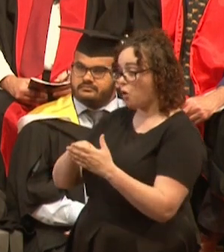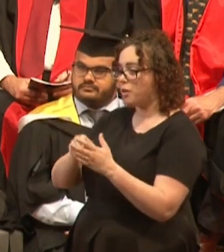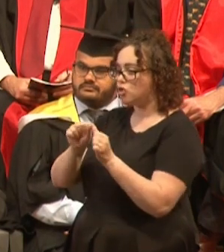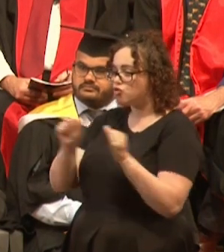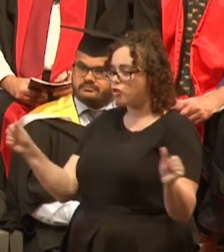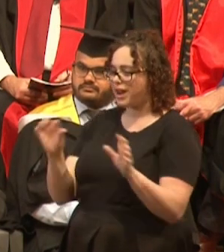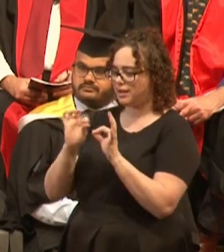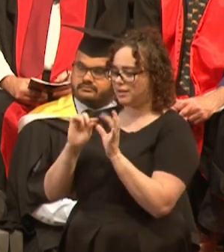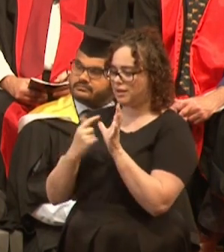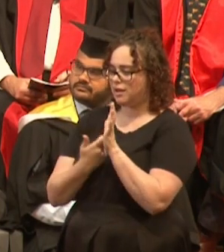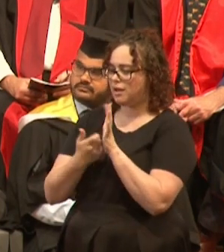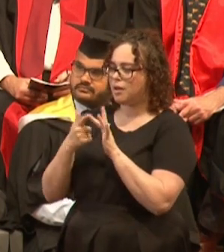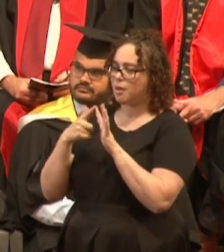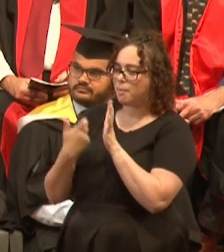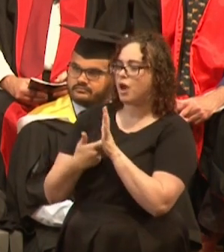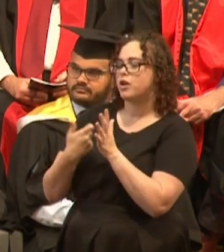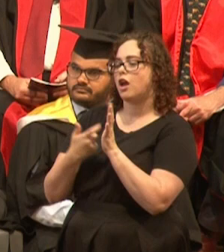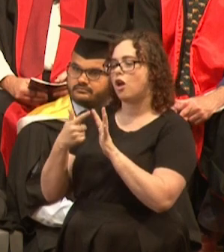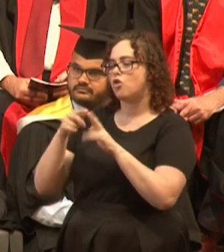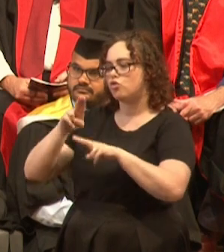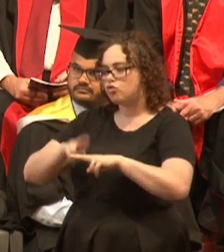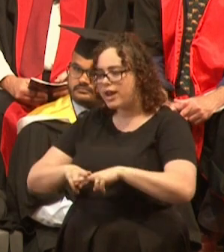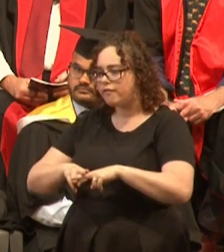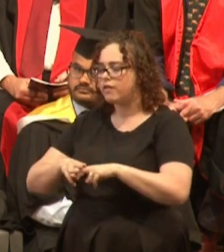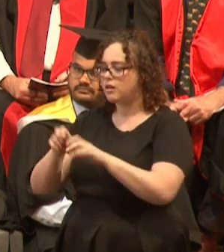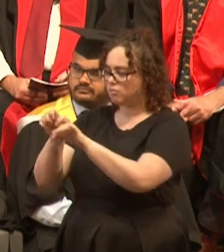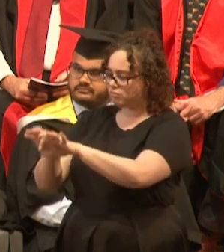Hundreds of dives, counting thousands of corals,